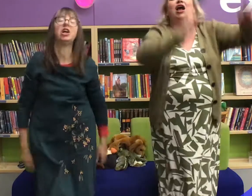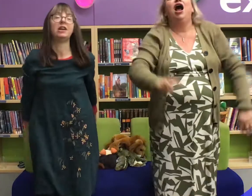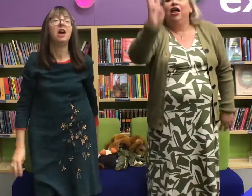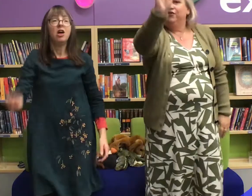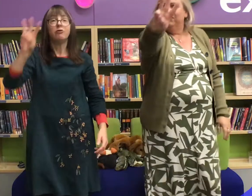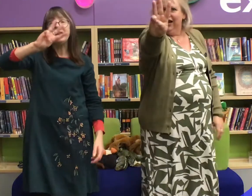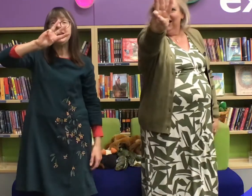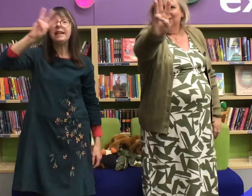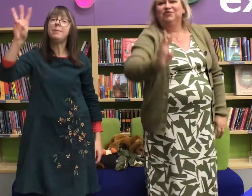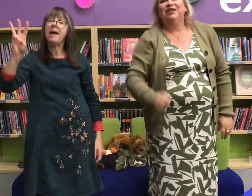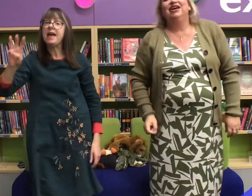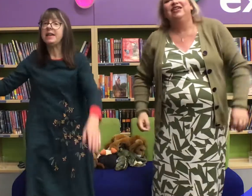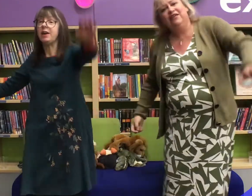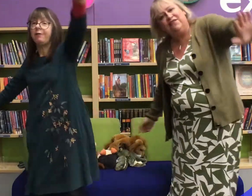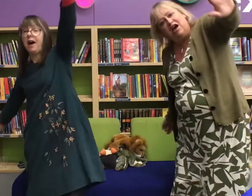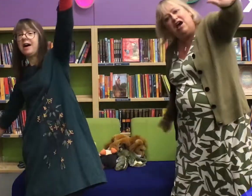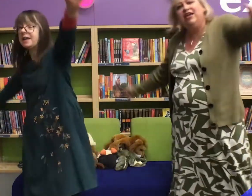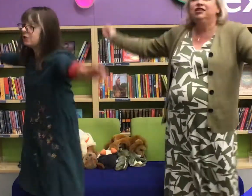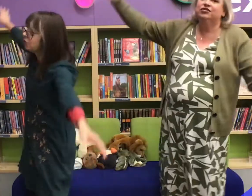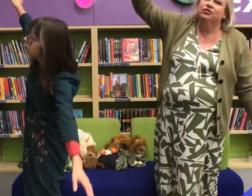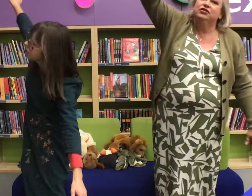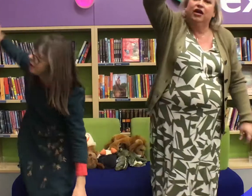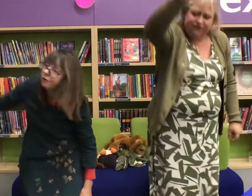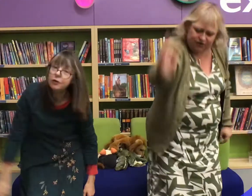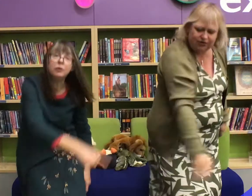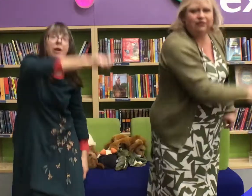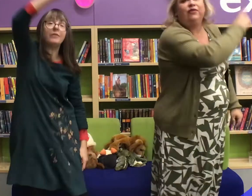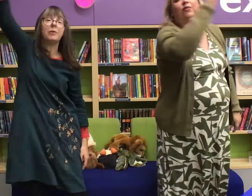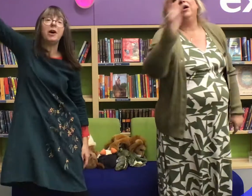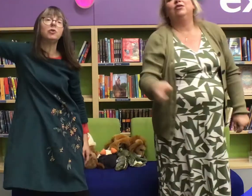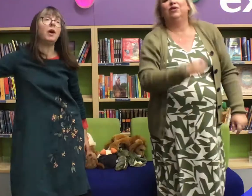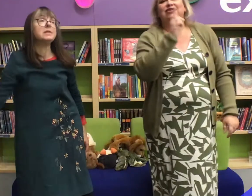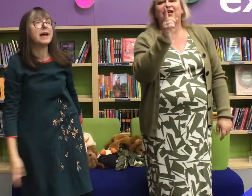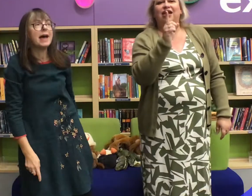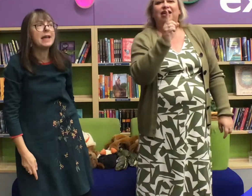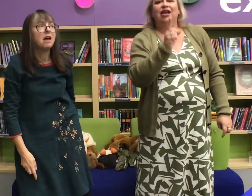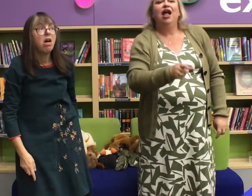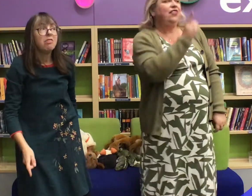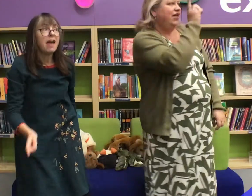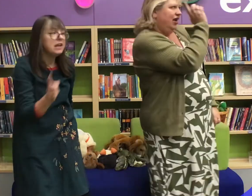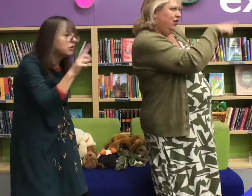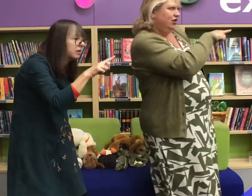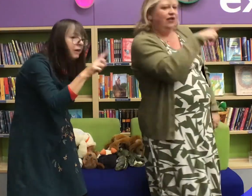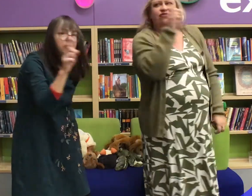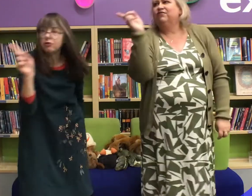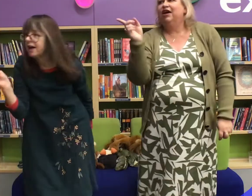Three little men in a flying saucer flew around the world one day they looked left and right